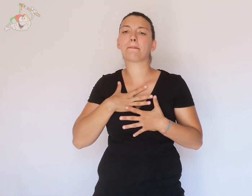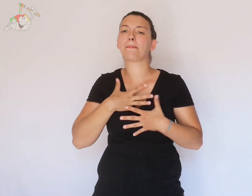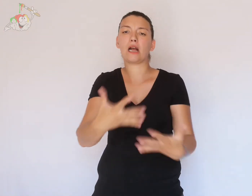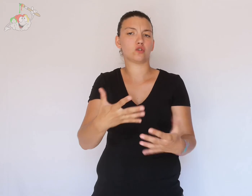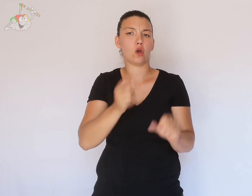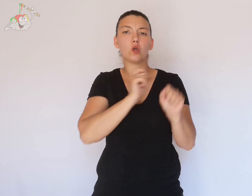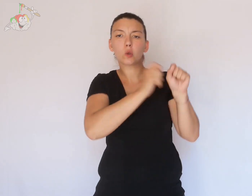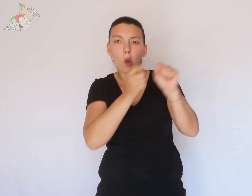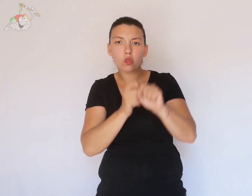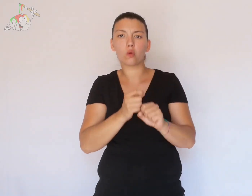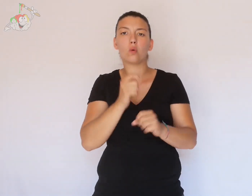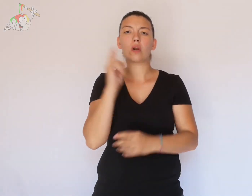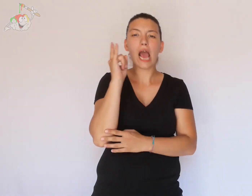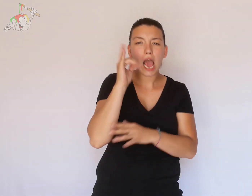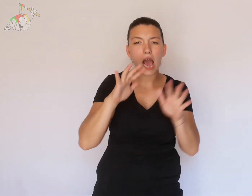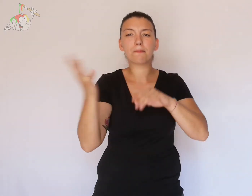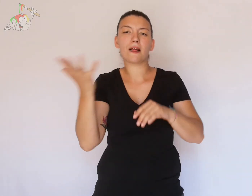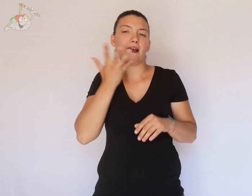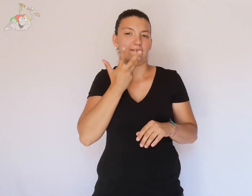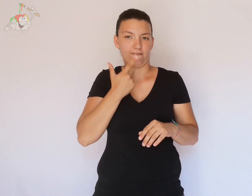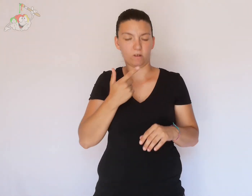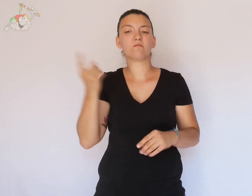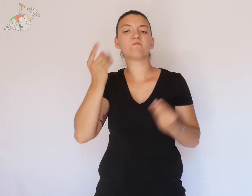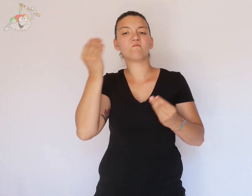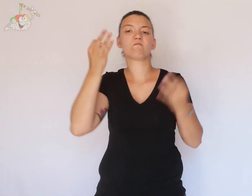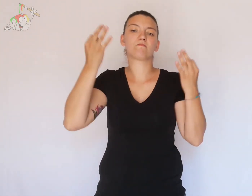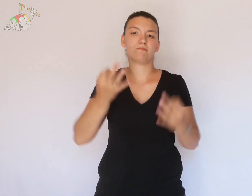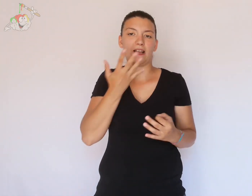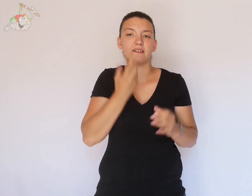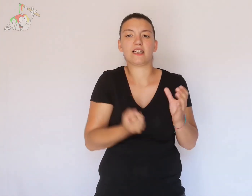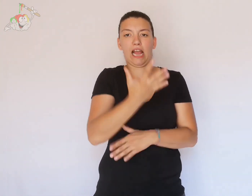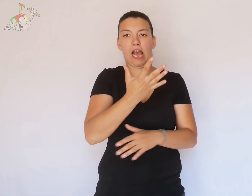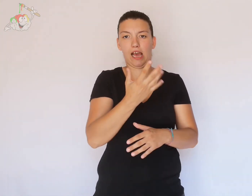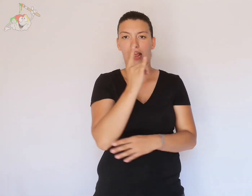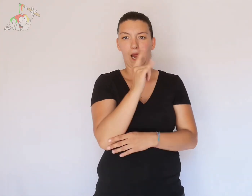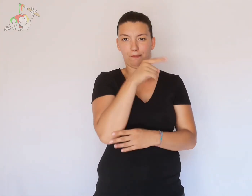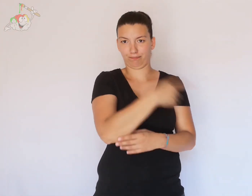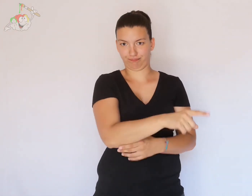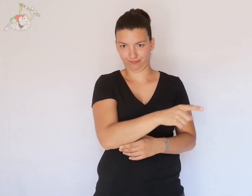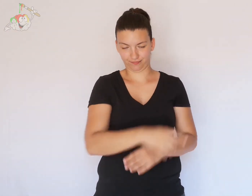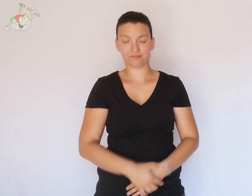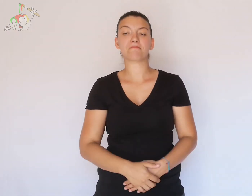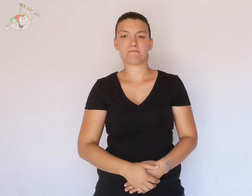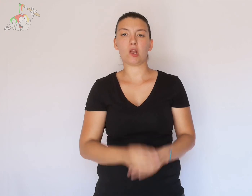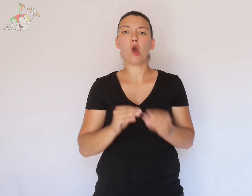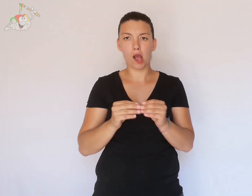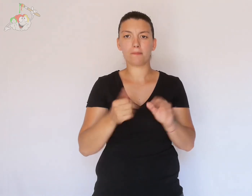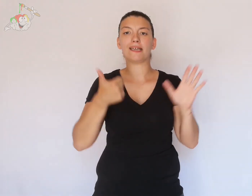passionate about tree sculptures created it . How?